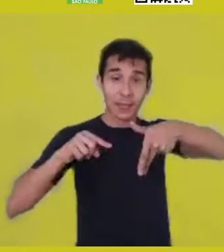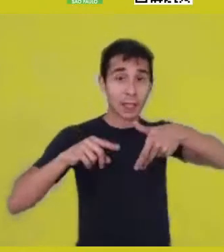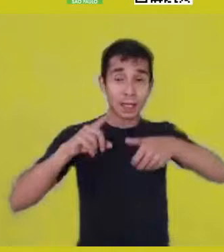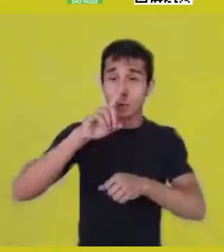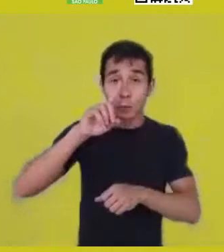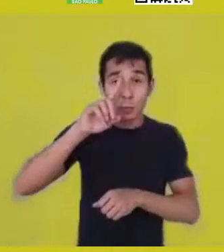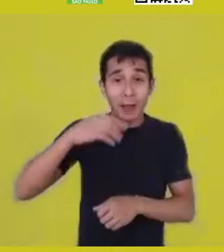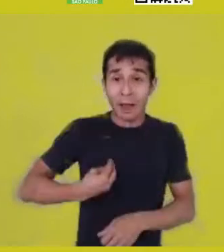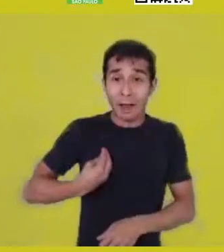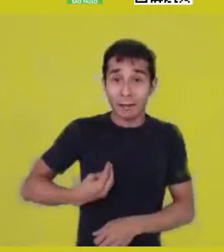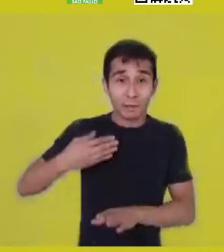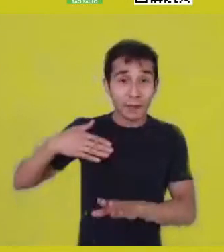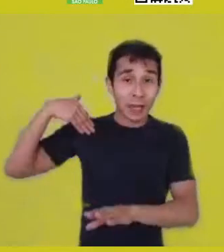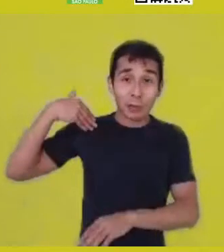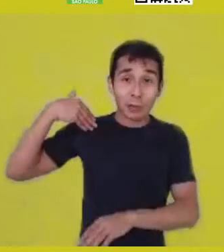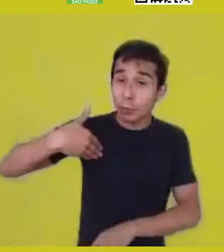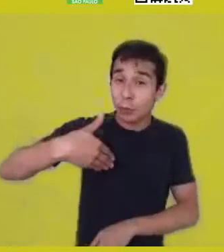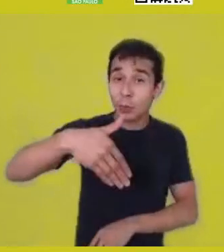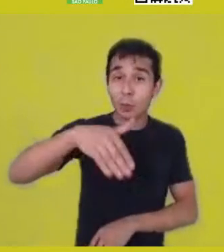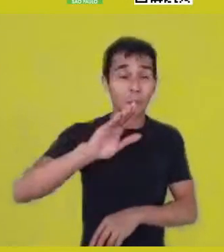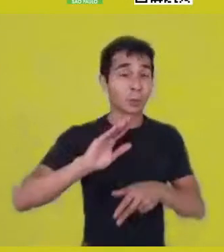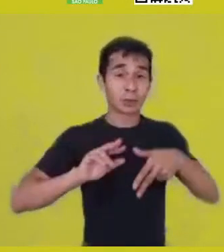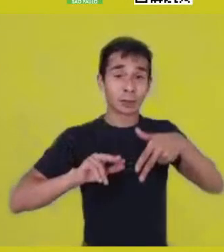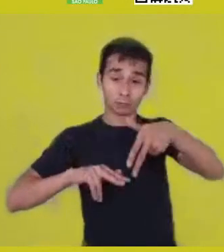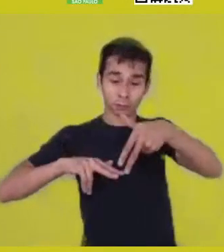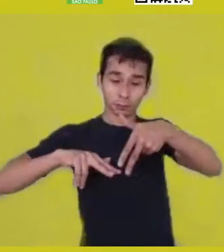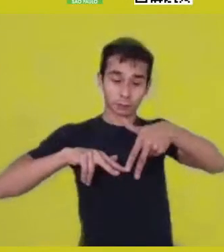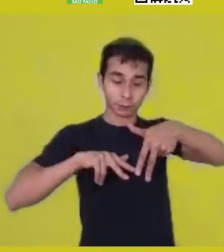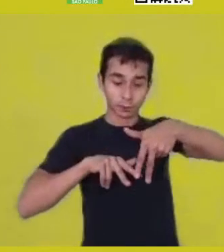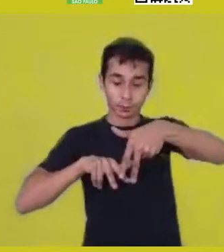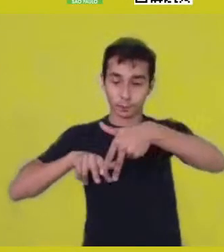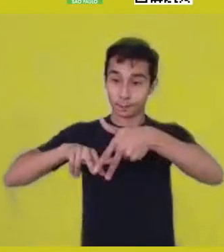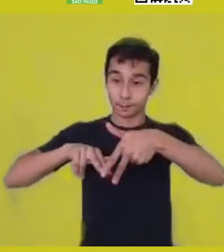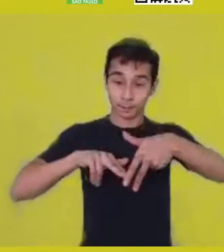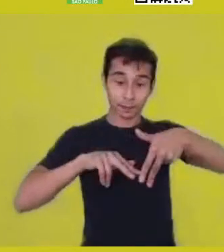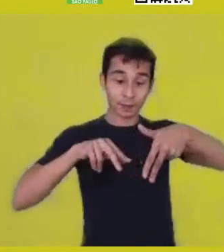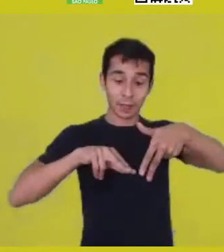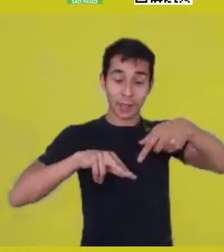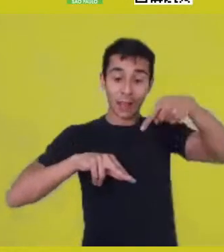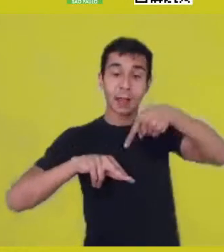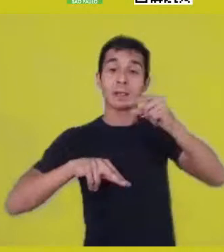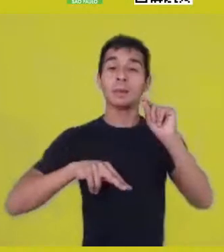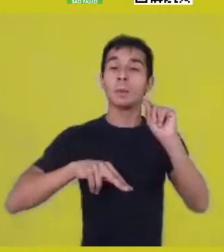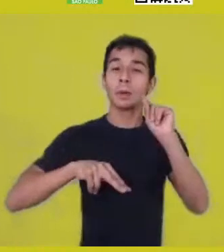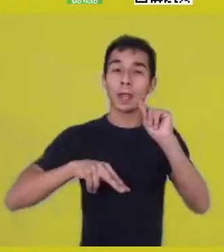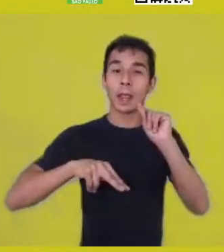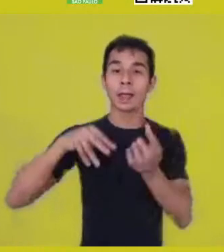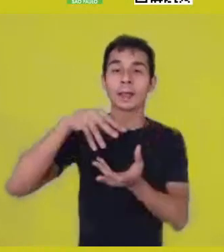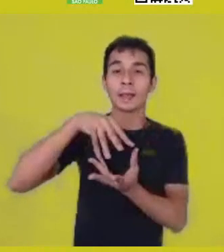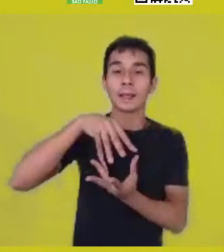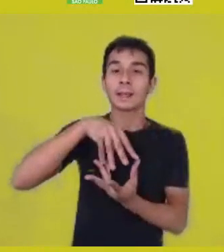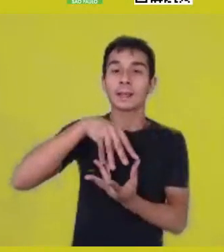This shadow is the spirit, your spirit, and this spirit